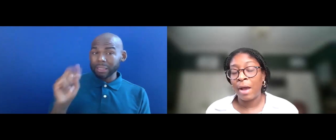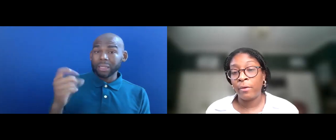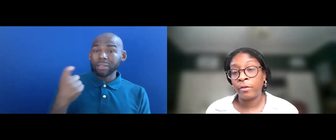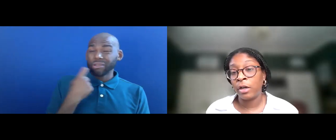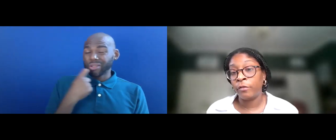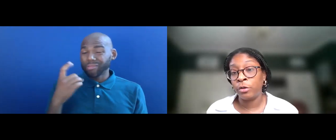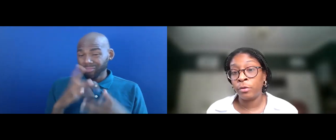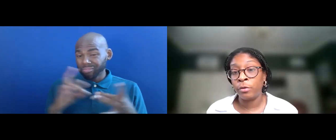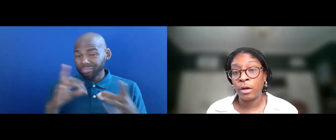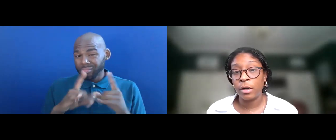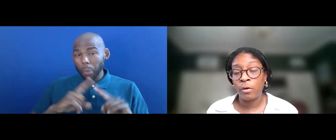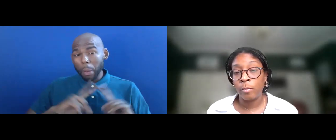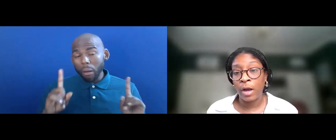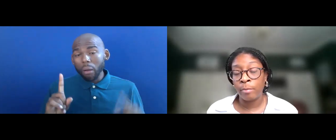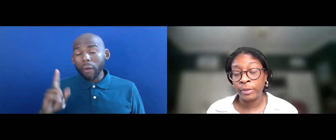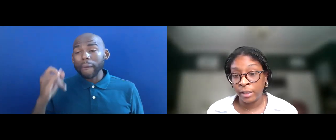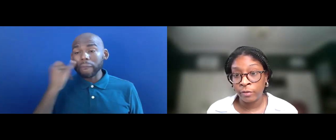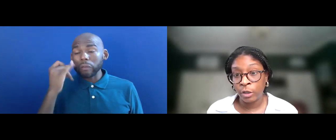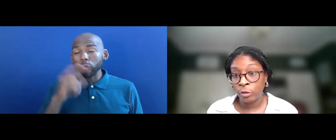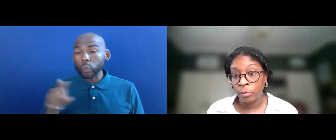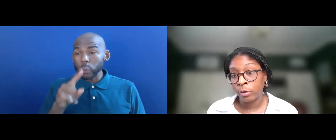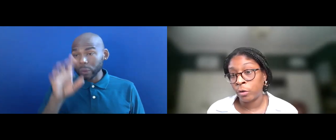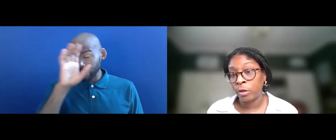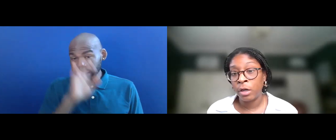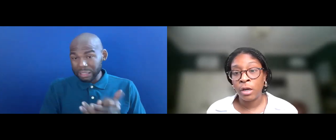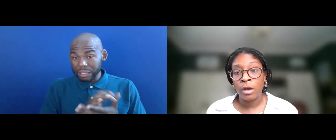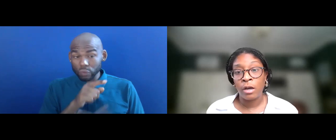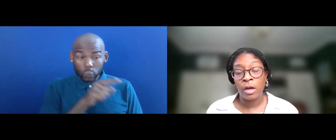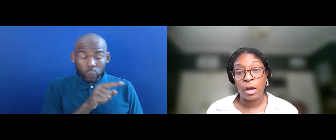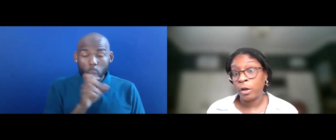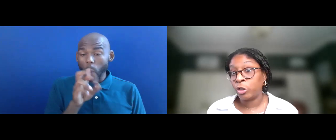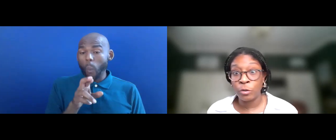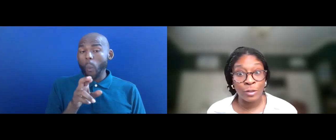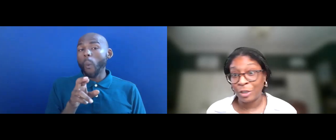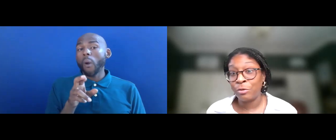HOWEVER, IF YOU BELIEVE THAT YOU OR YOUR -- OR A STUDENT YOU